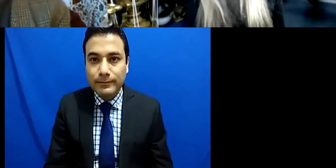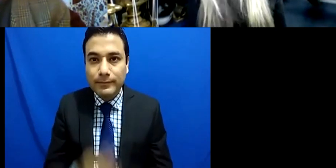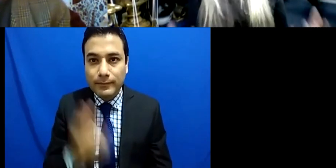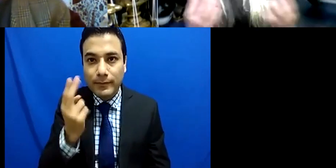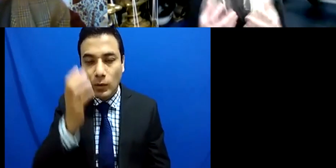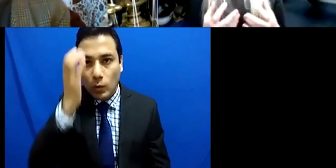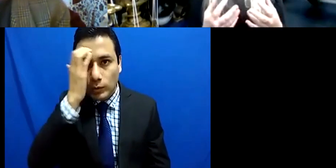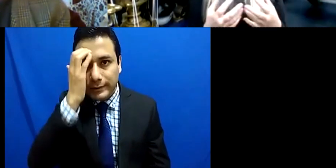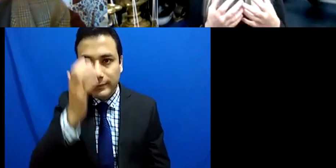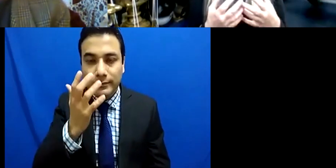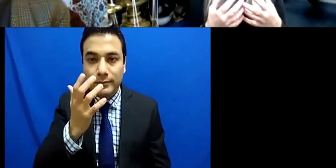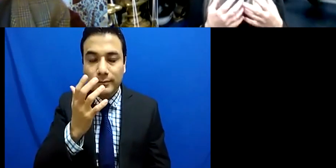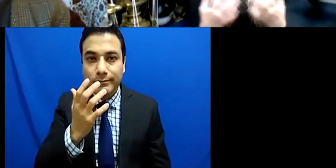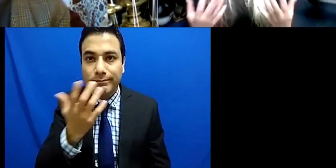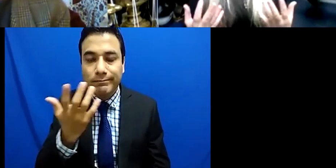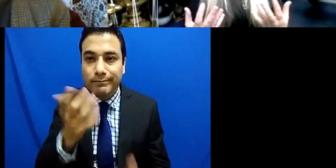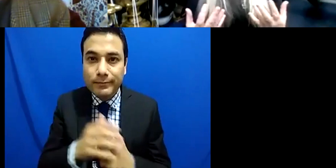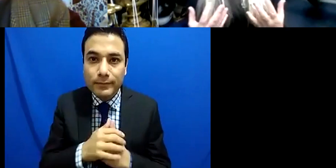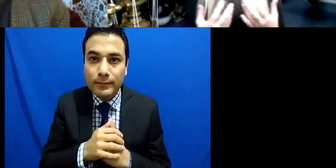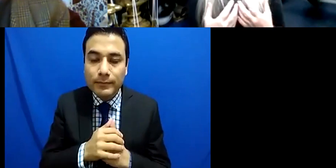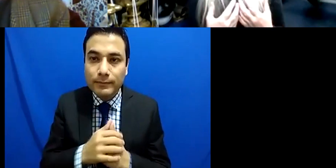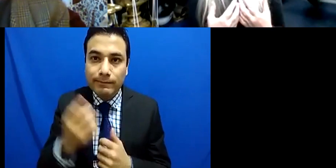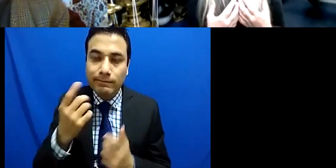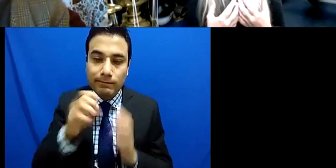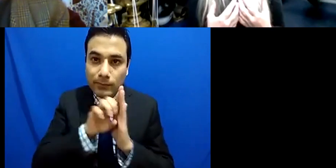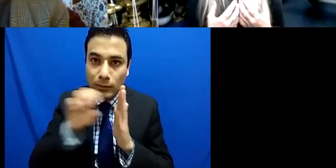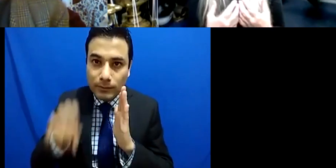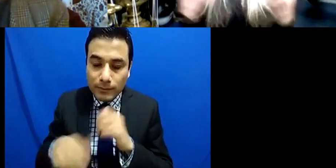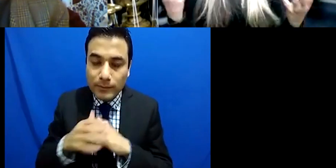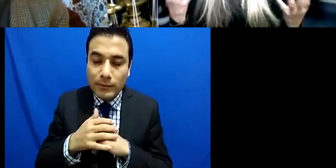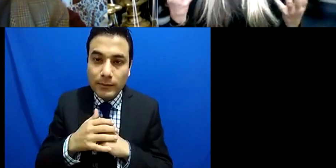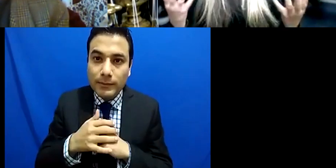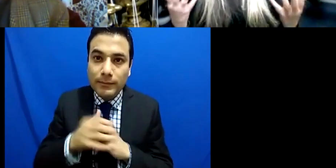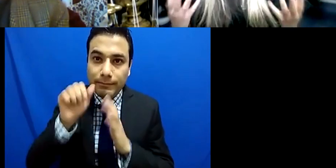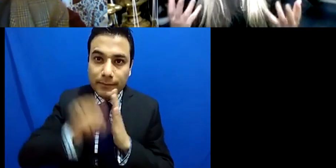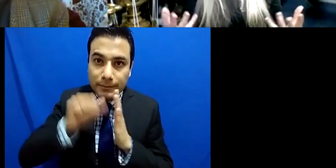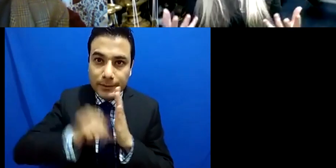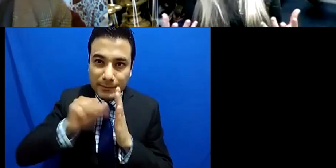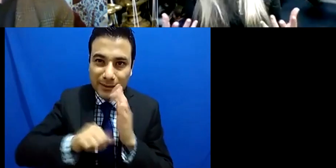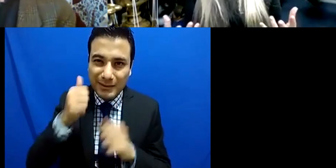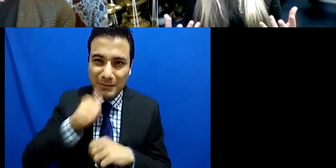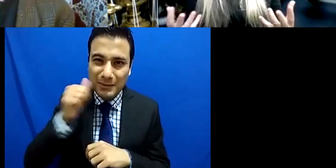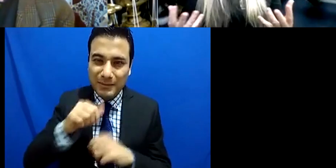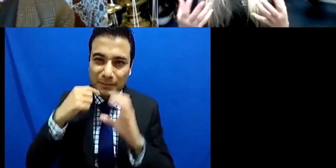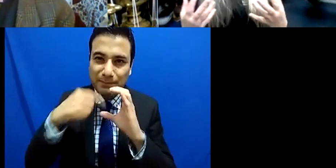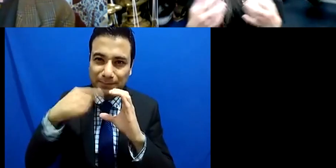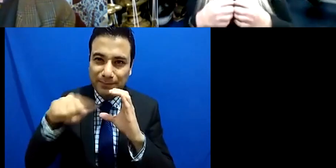get e-mails from people um all be you know they're wanting to make things better but whereby